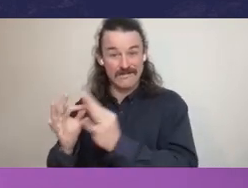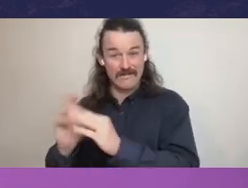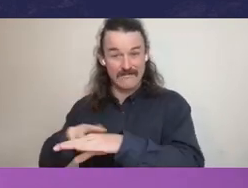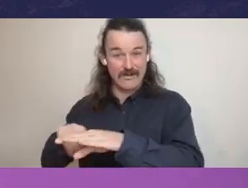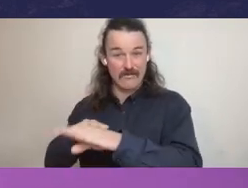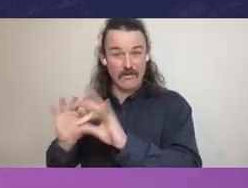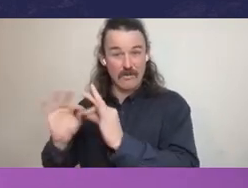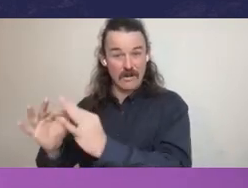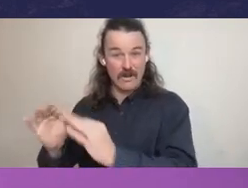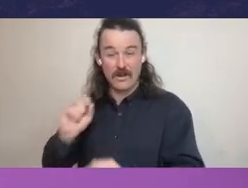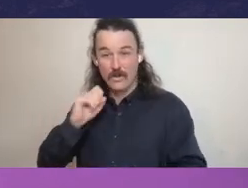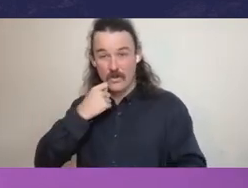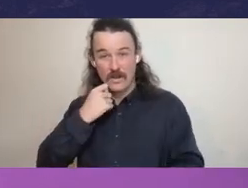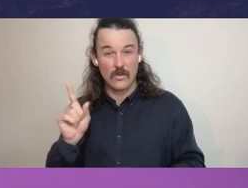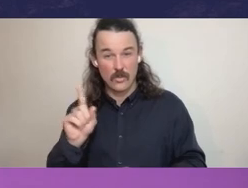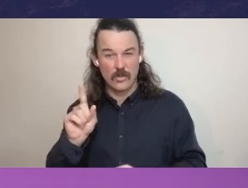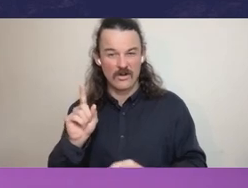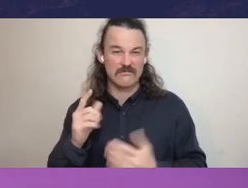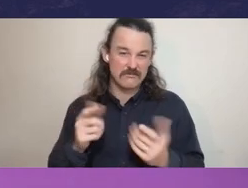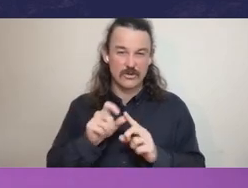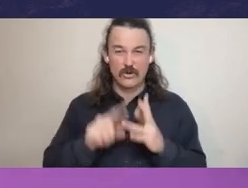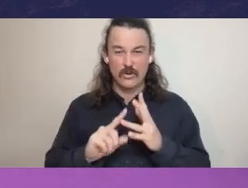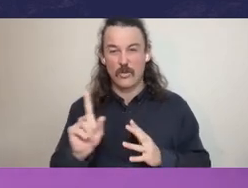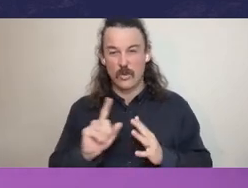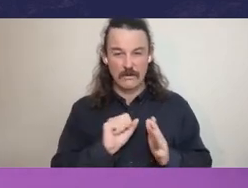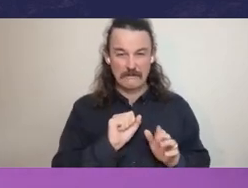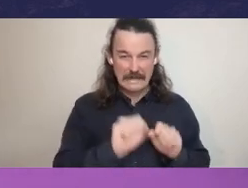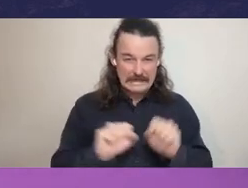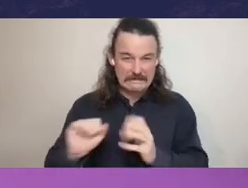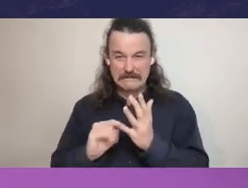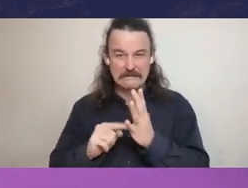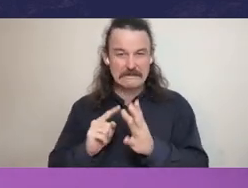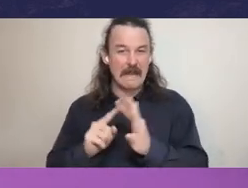of all of the state bodies will mean no only that there will be much greater